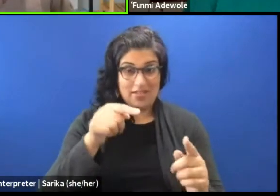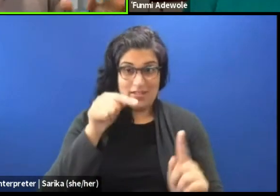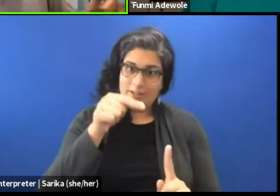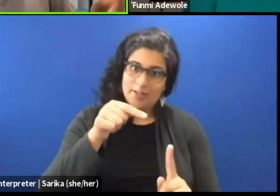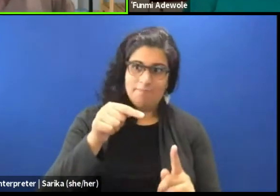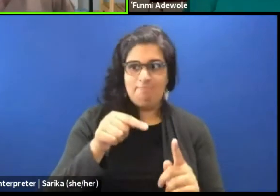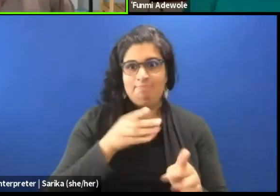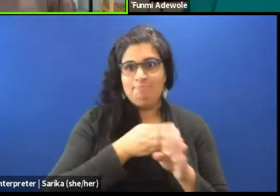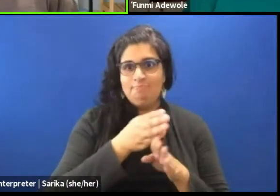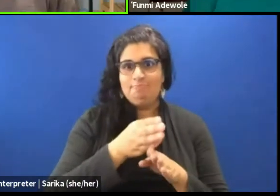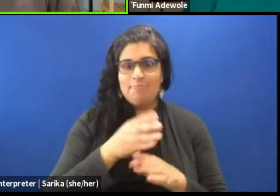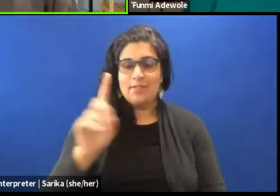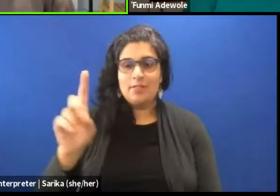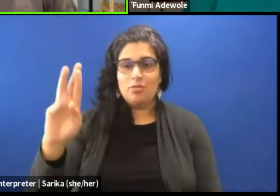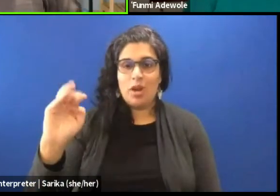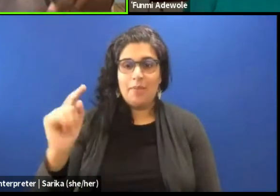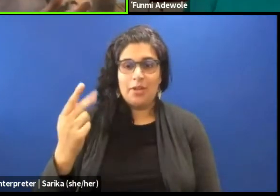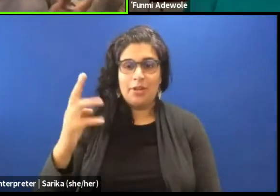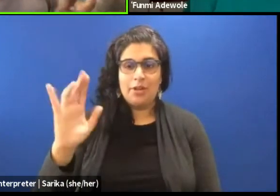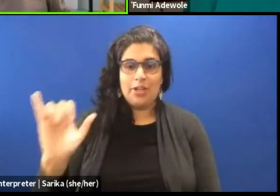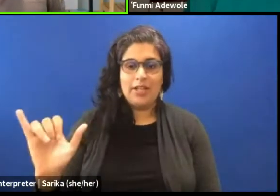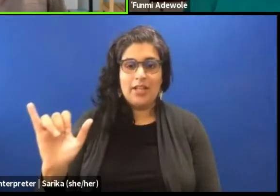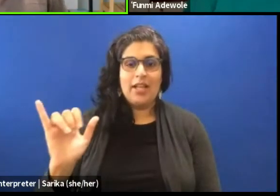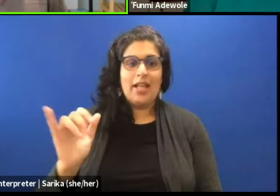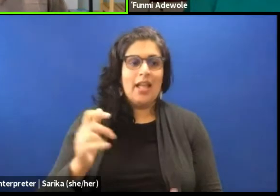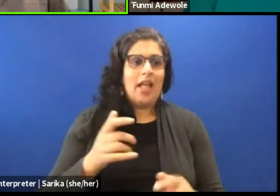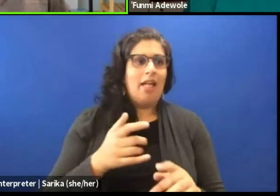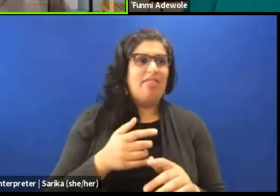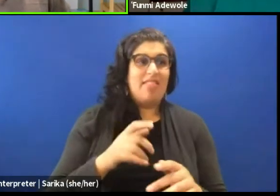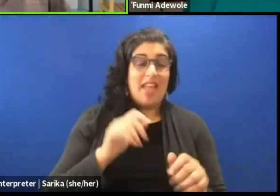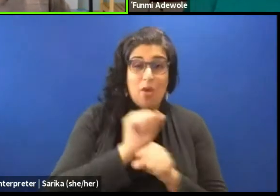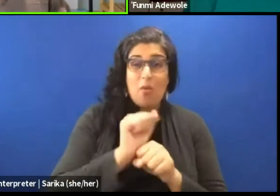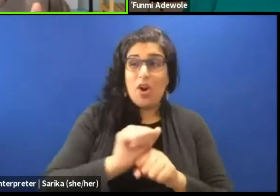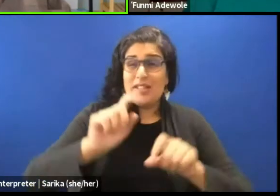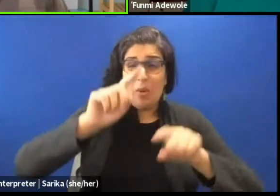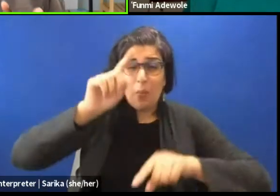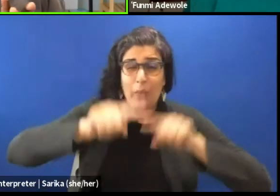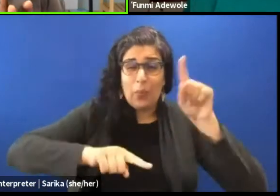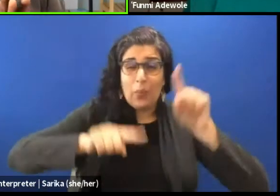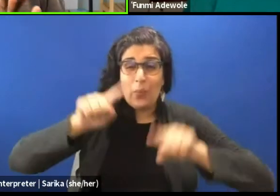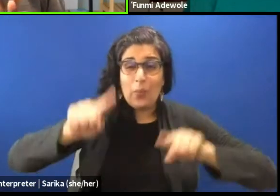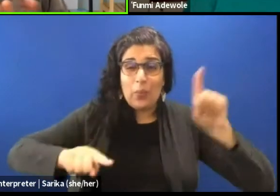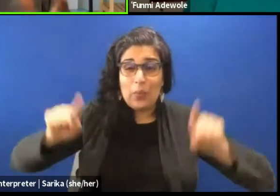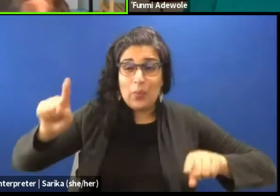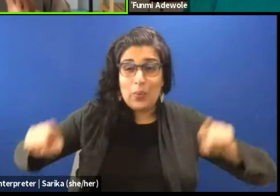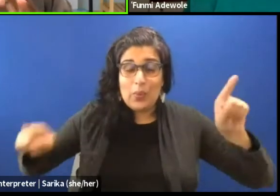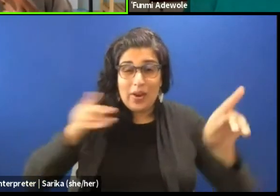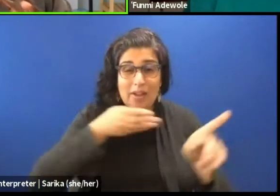whether cultural, social work or their work in the creative industry and all of that. But when you are kinda speaking